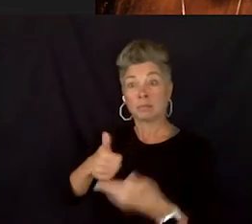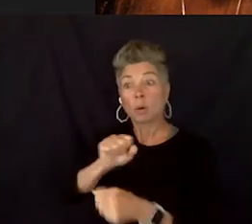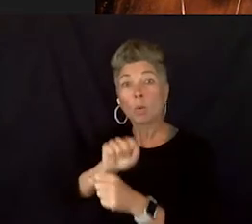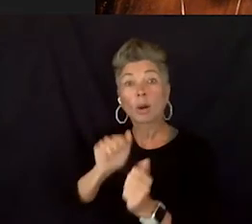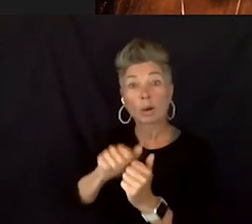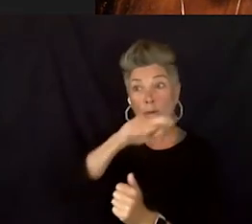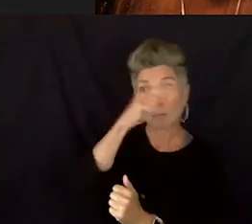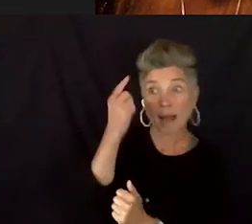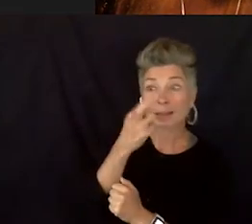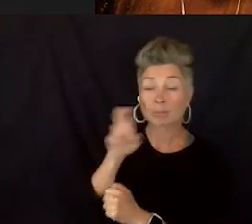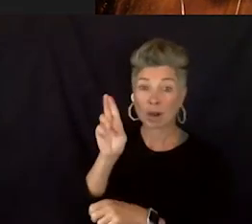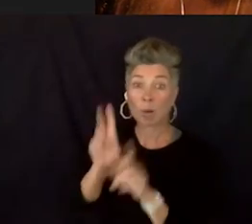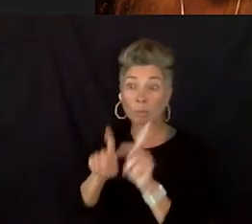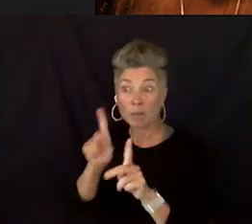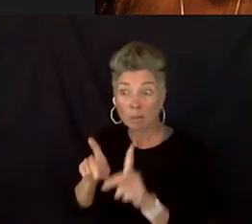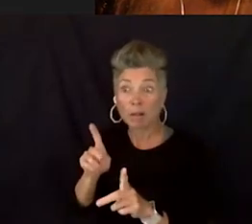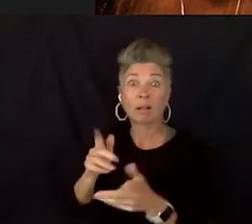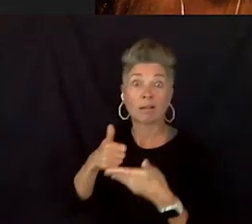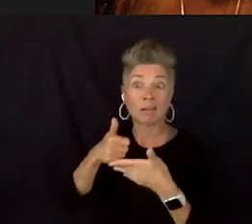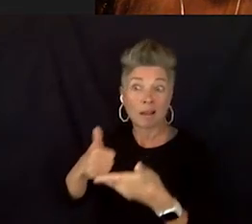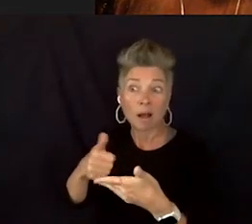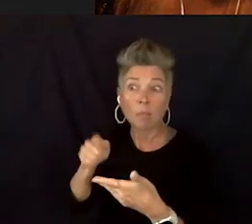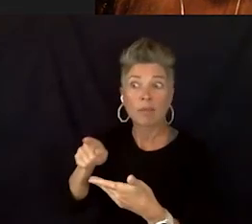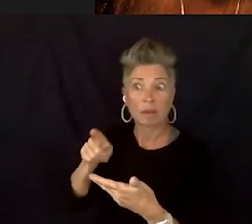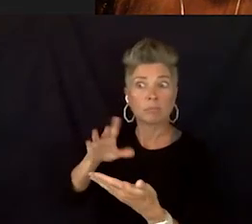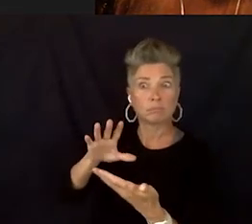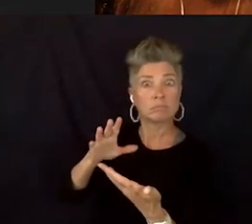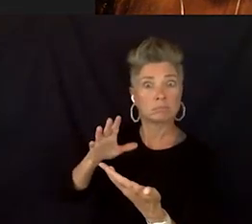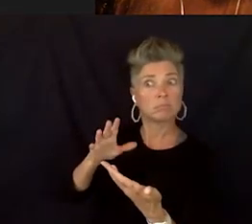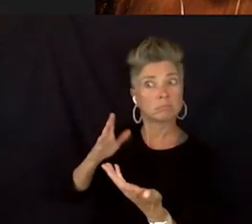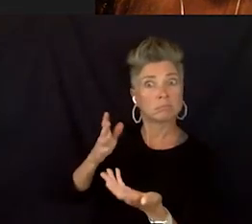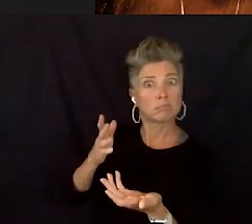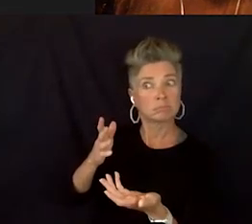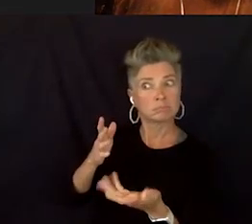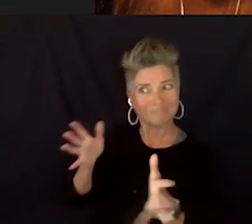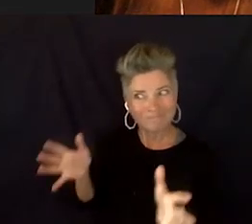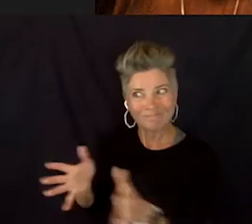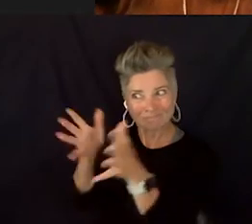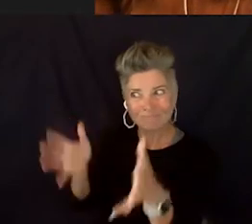so that we can learn to not only go to the doctor and we can live healthier lives